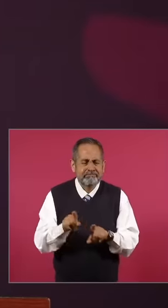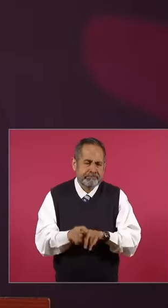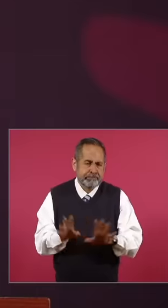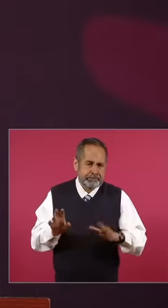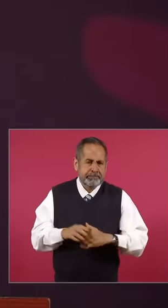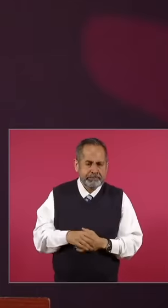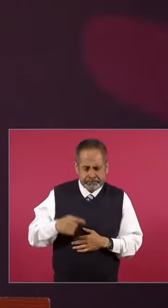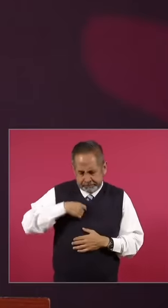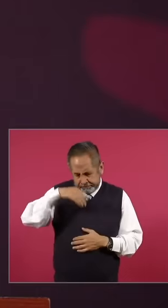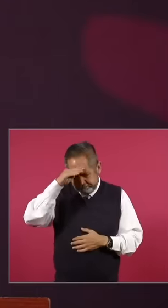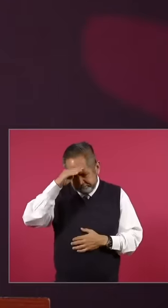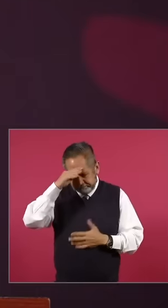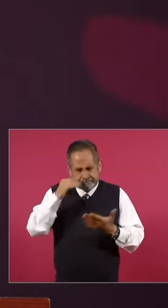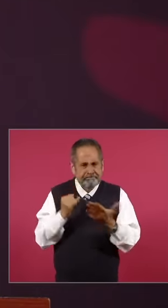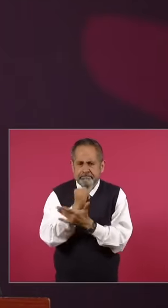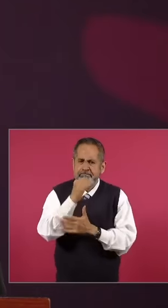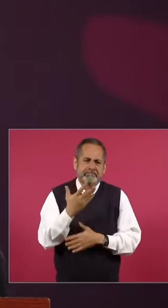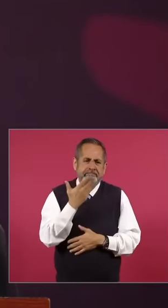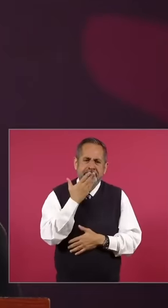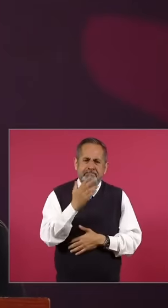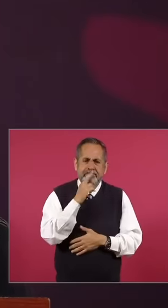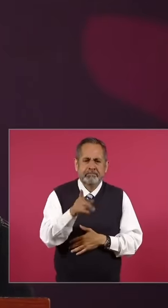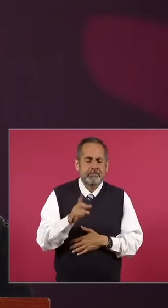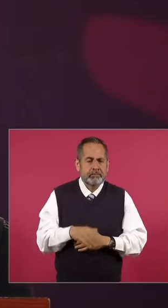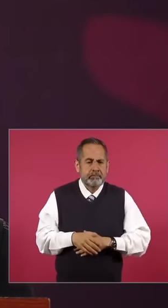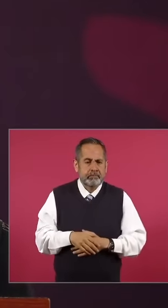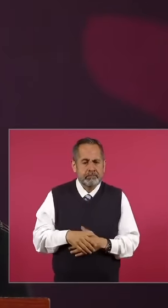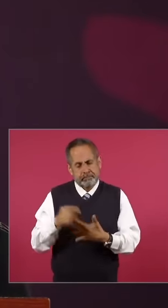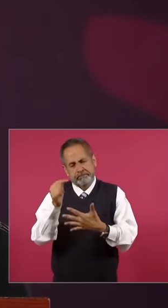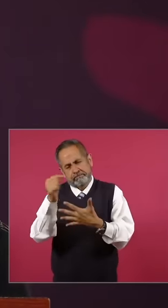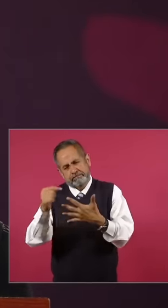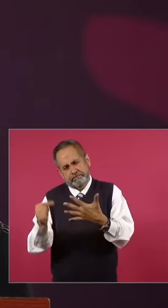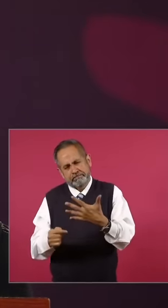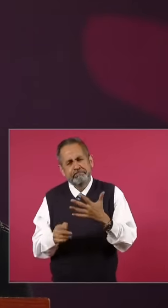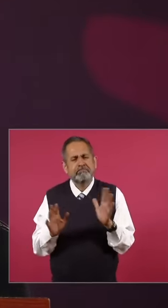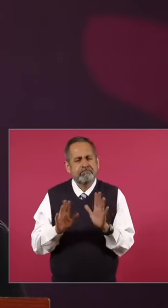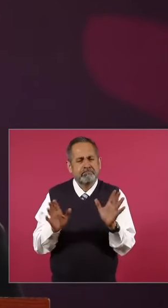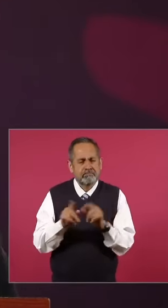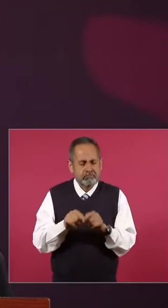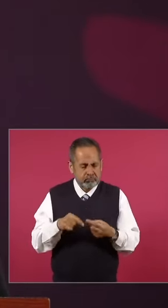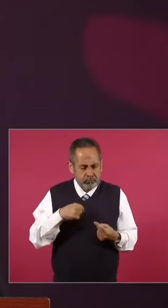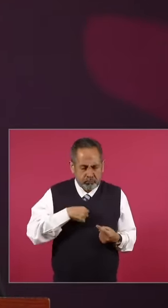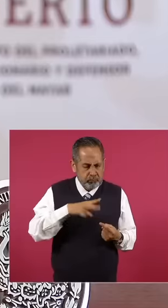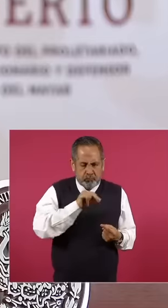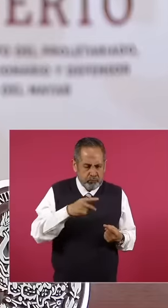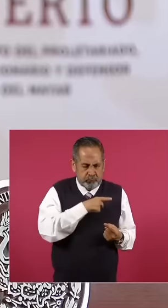resolving quite a few things, I am not going to to list what I should not do because I think that is in the